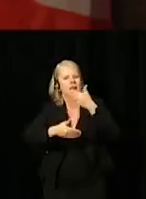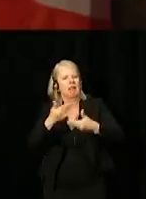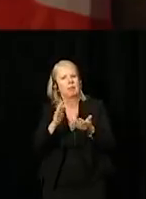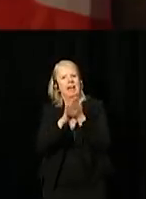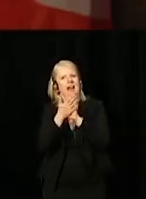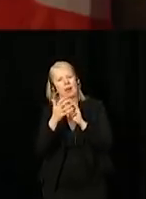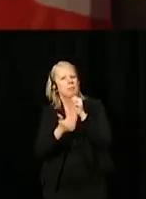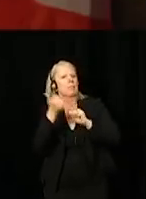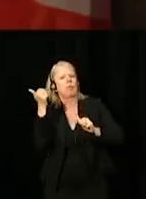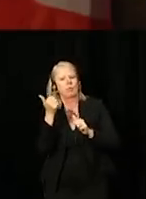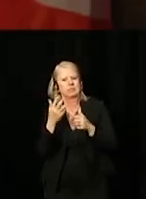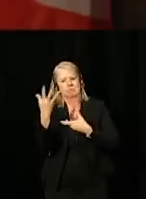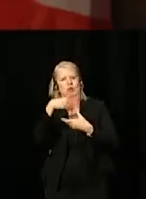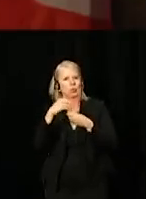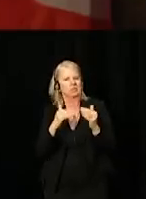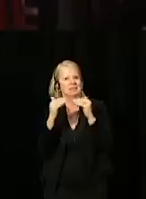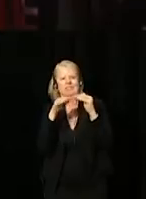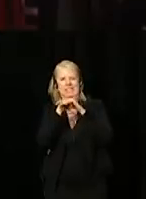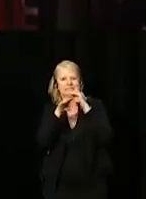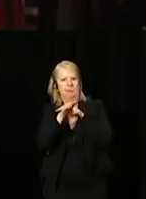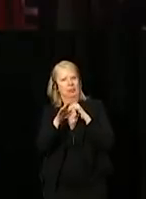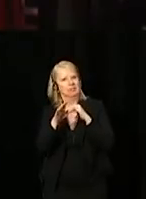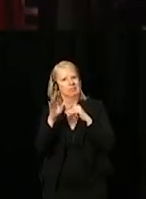and accessible public service in the world.